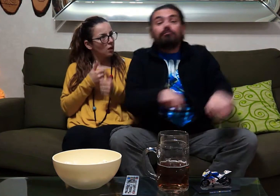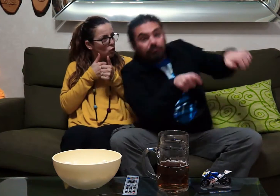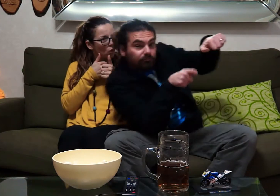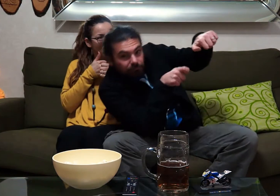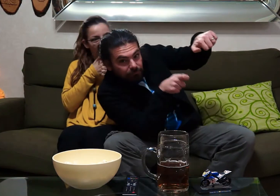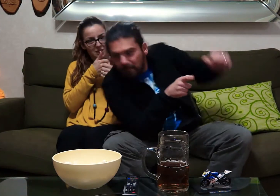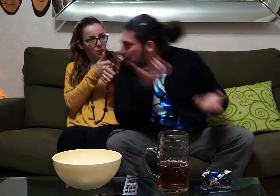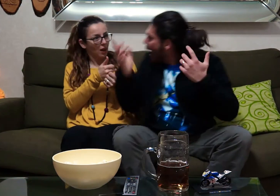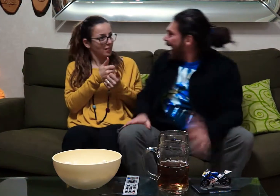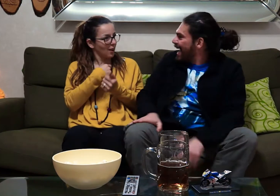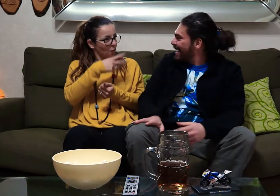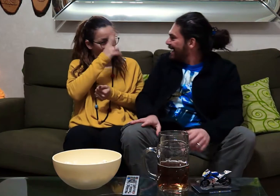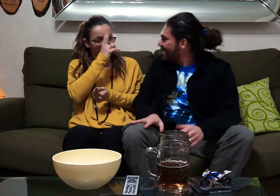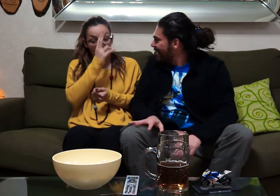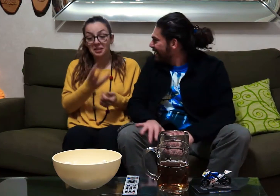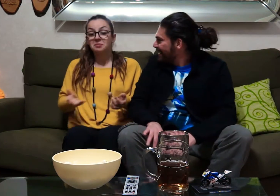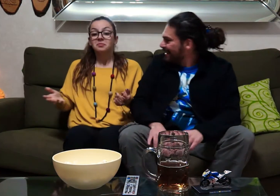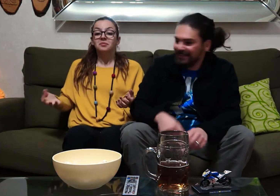and I stupid that I follow you.